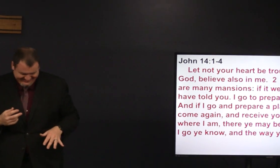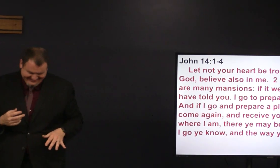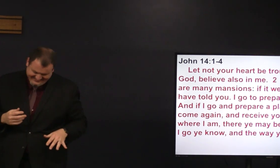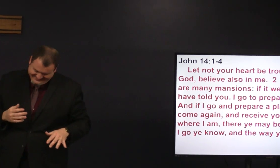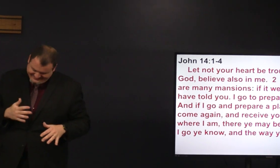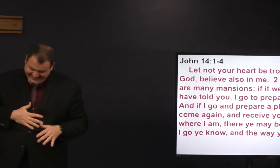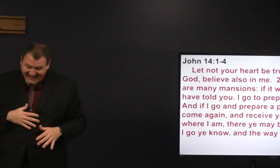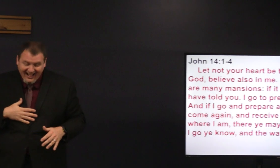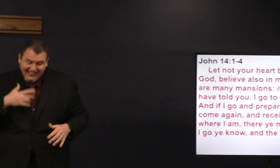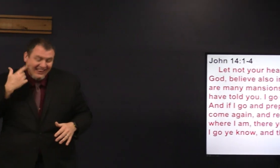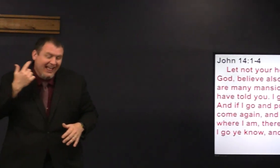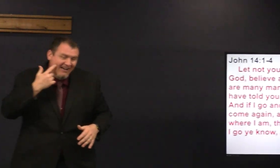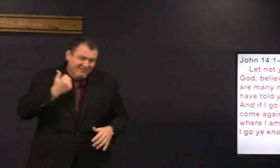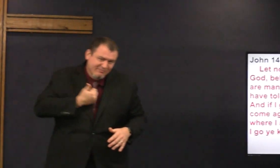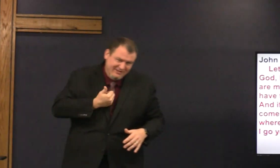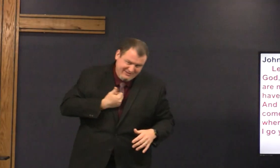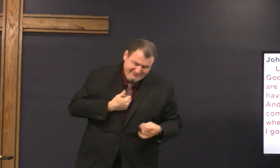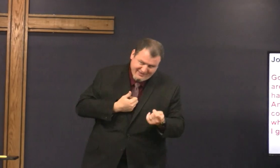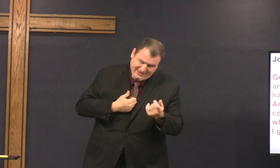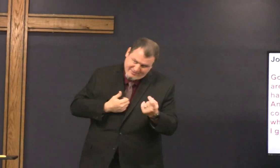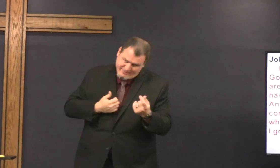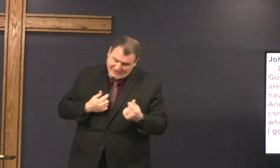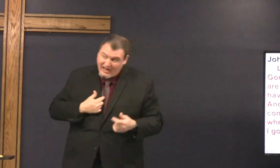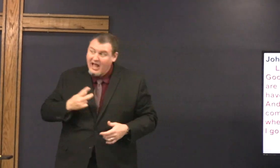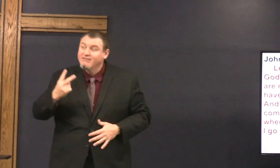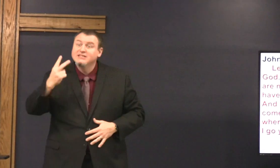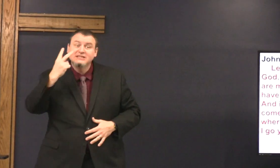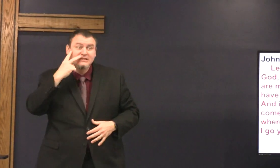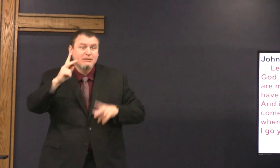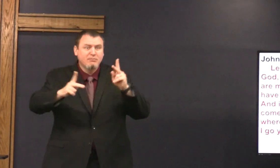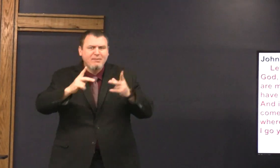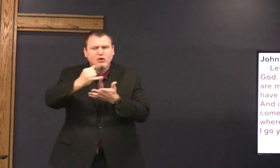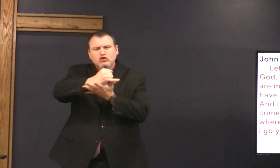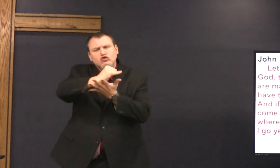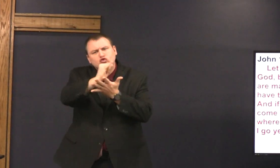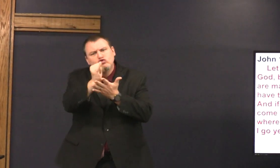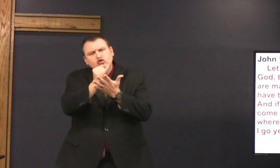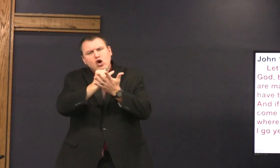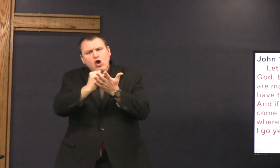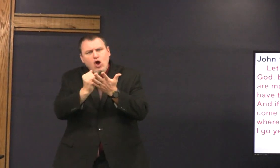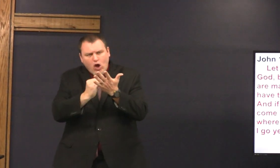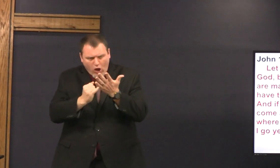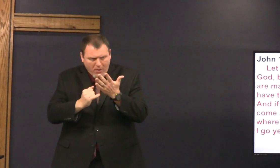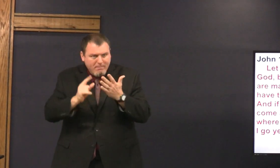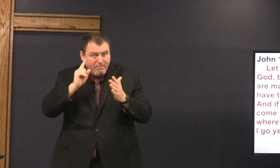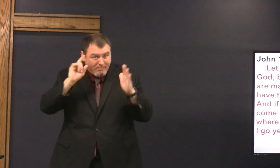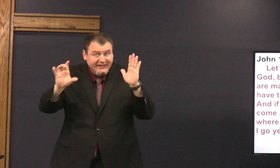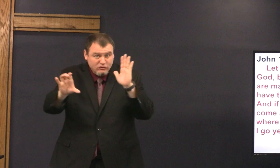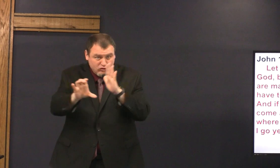now I've seen and I laughed sometimes a little bit I've seen people draw pictures